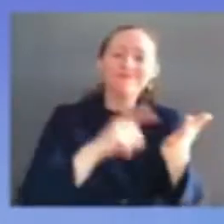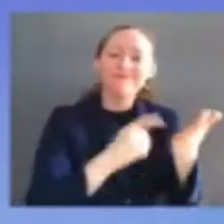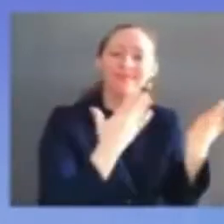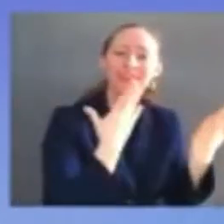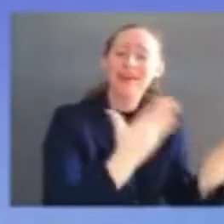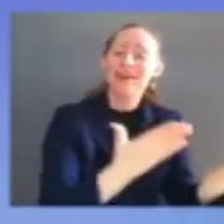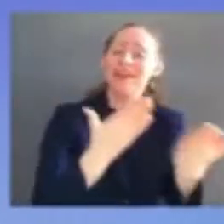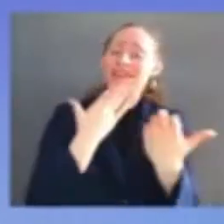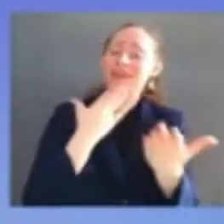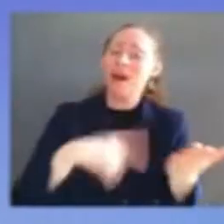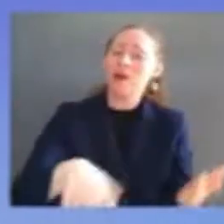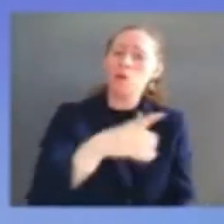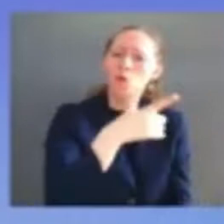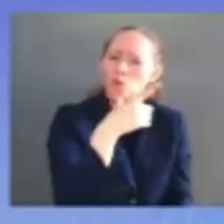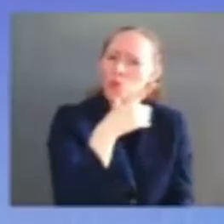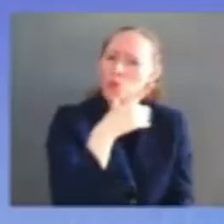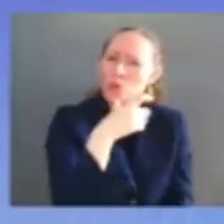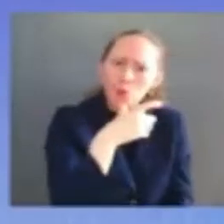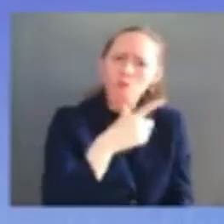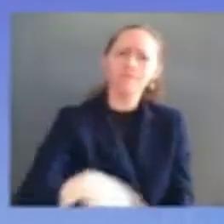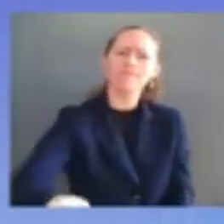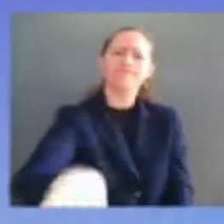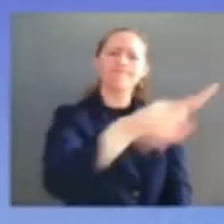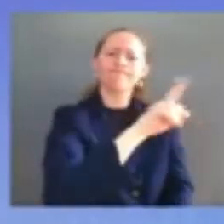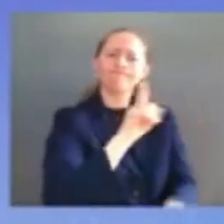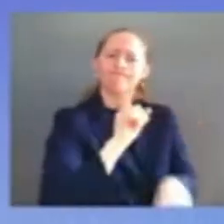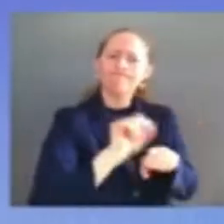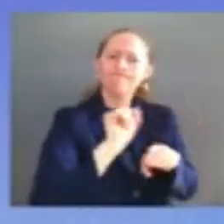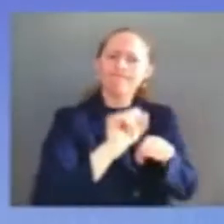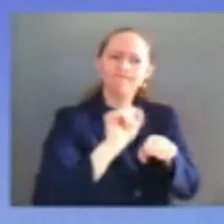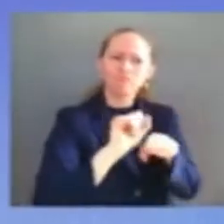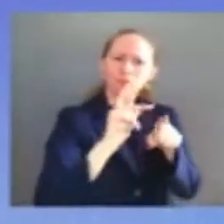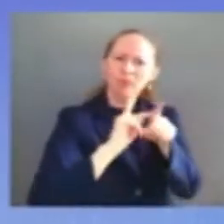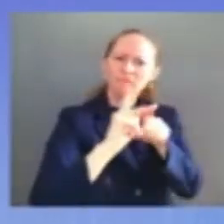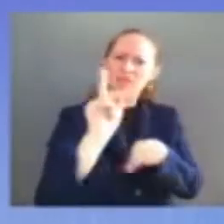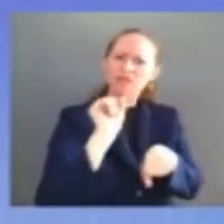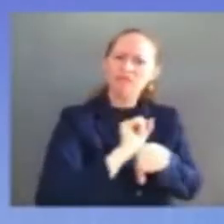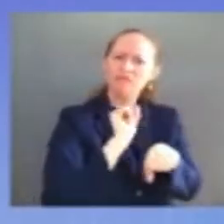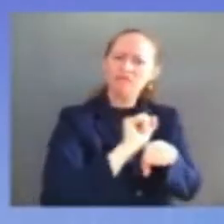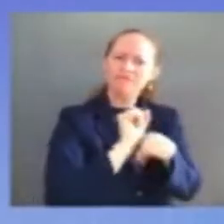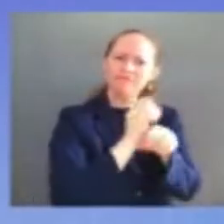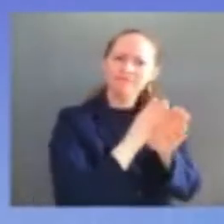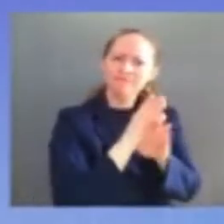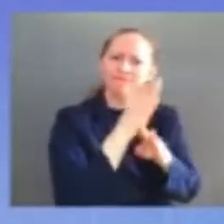prior to my nomination and the many many friends i have been privileged to make throughout my life